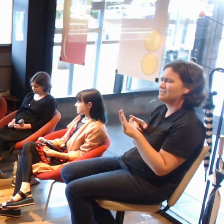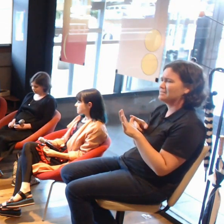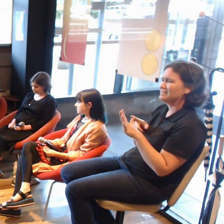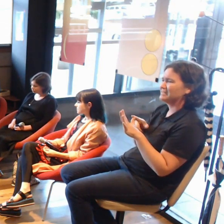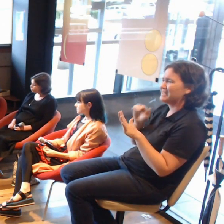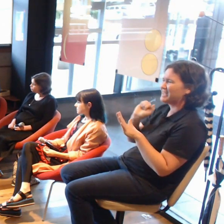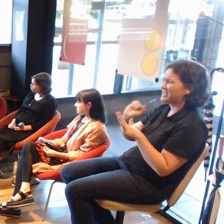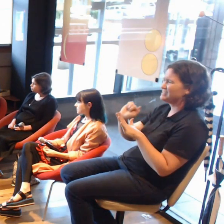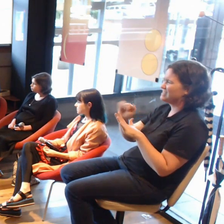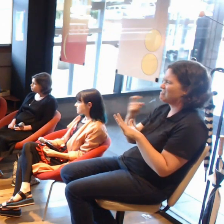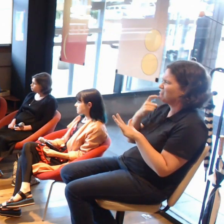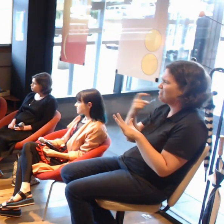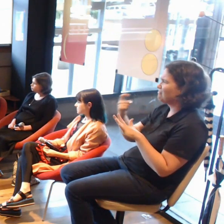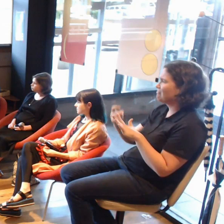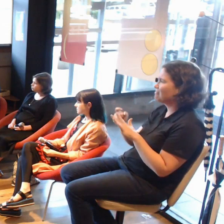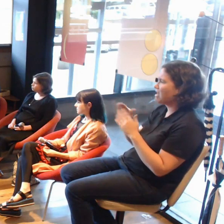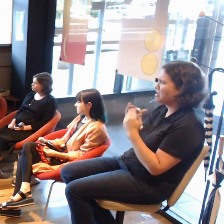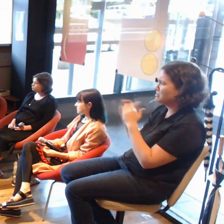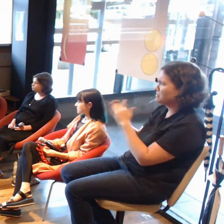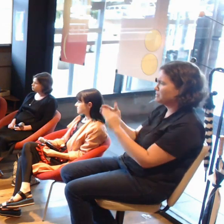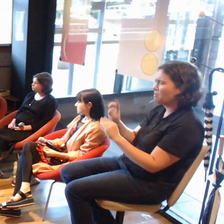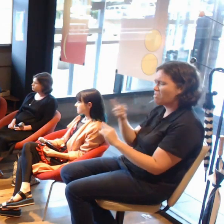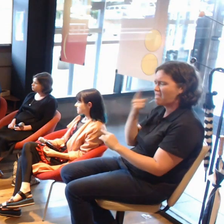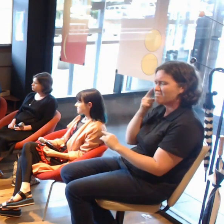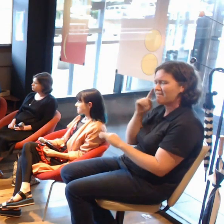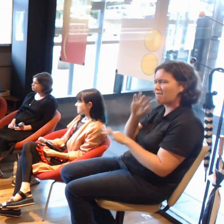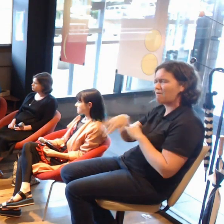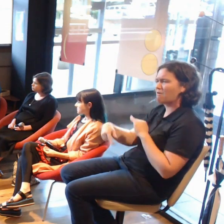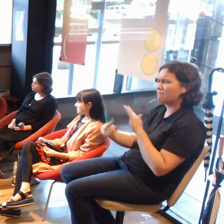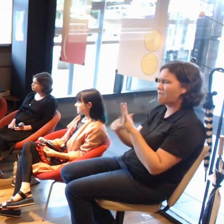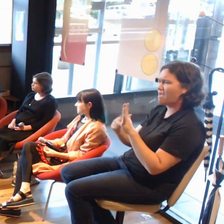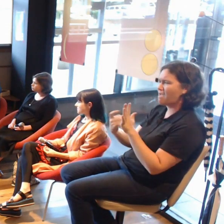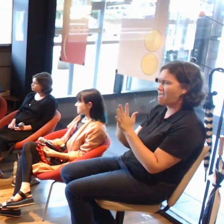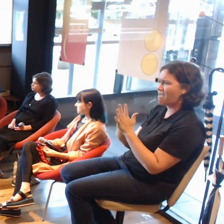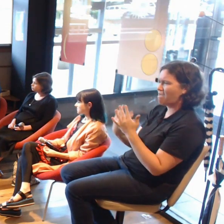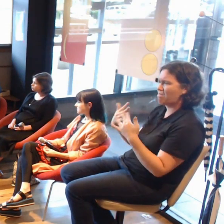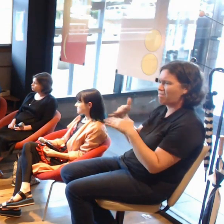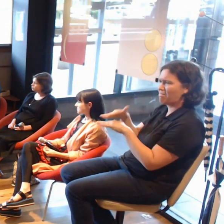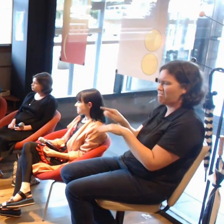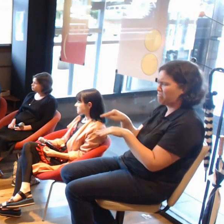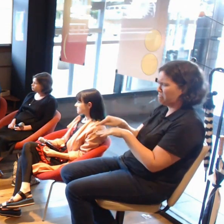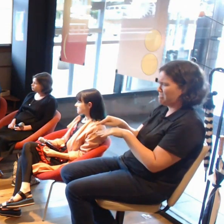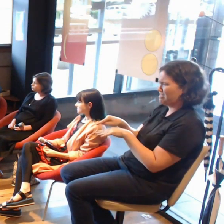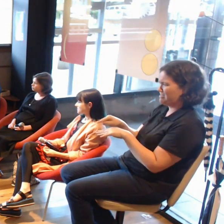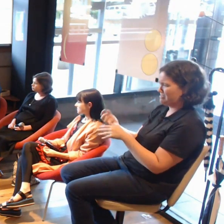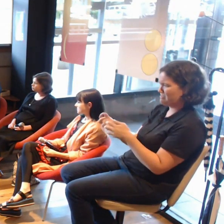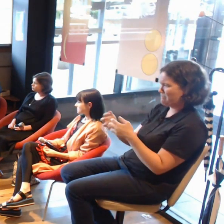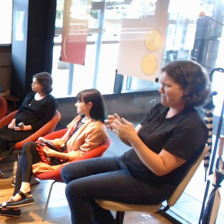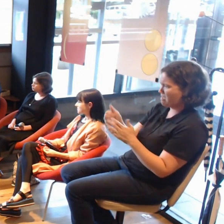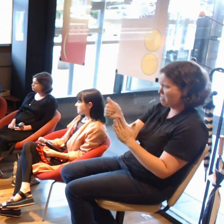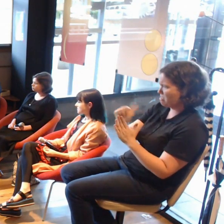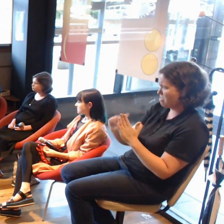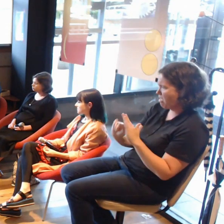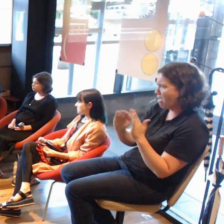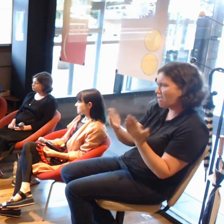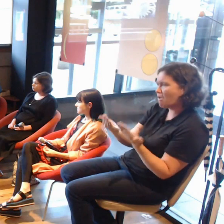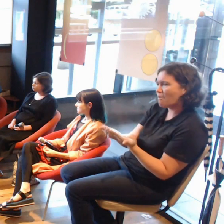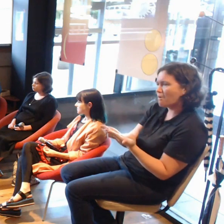about what they think of AR, where it fits into the art world itself, and what they're doing in that space.